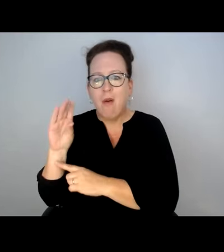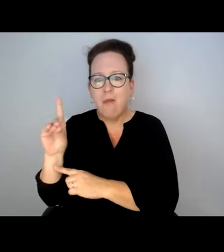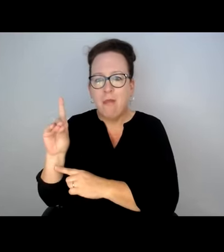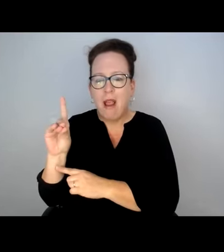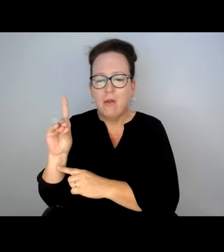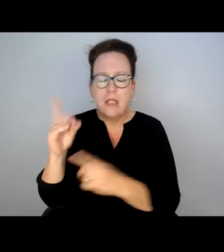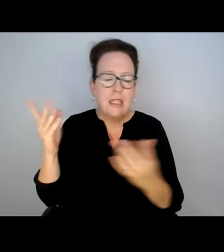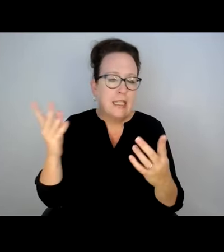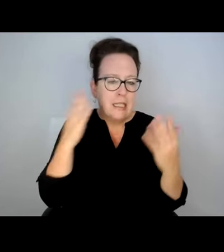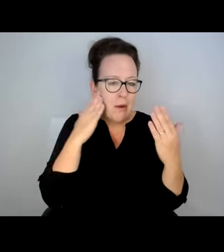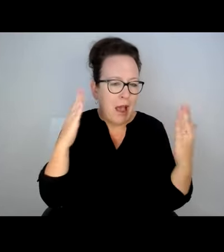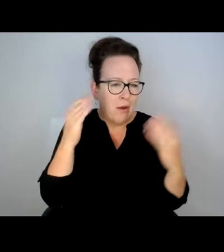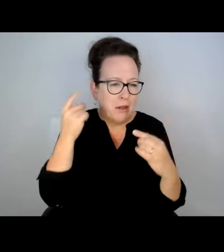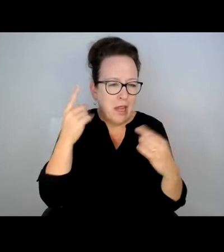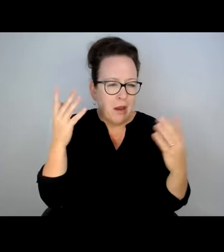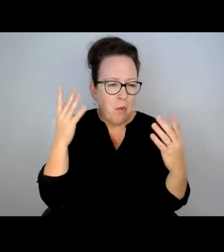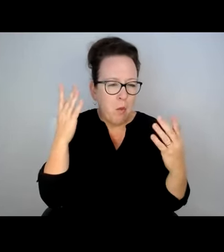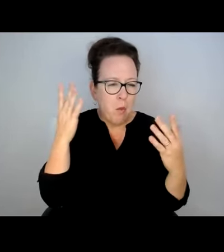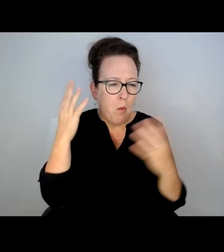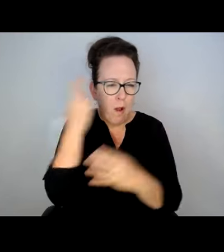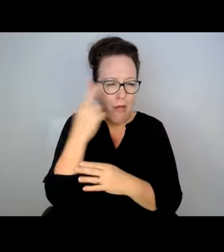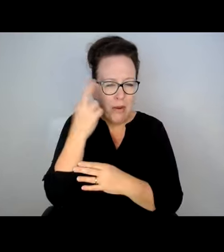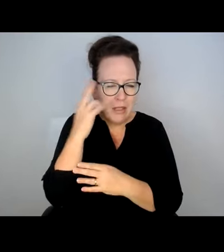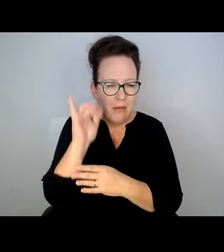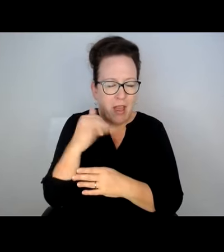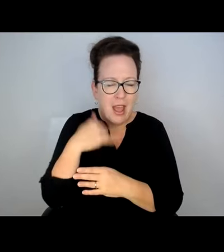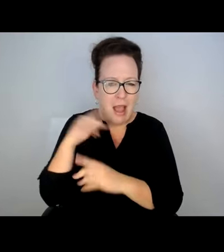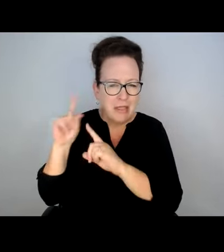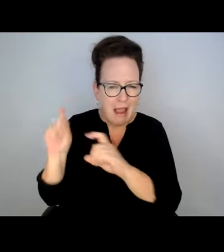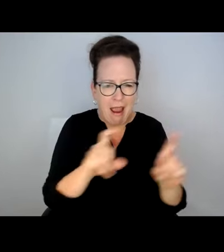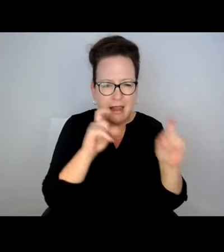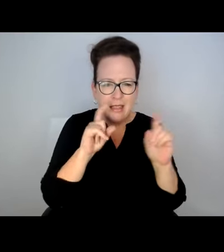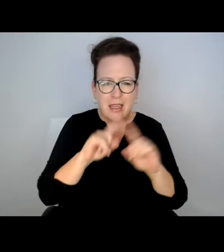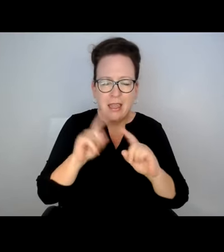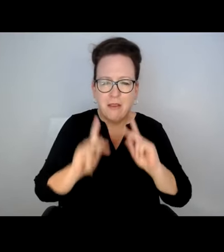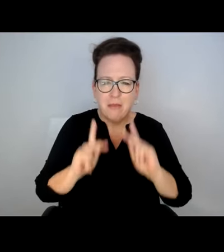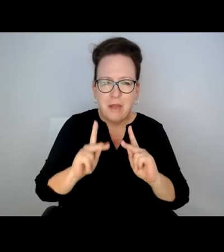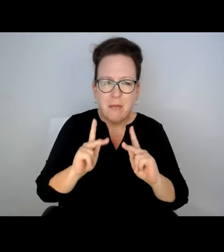AND IMMEDIATELY MEET UP WITH THE OUTBOUND SIDE THERE. I DON'T UNDERSTAND WHAT THE RATIONALE WAS THERE.